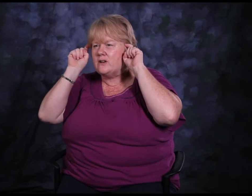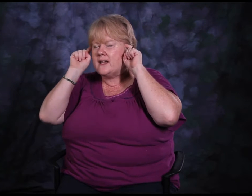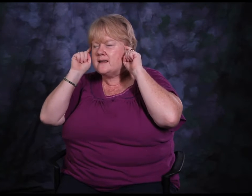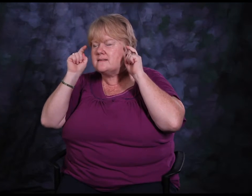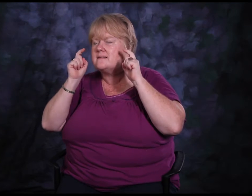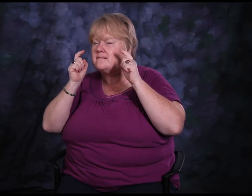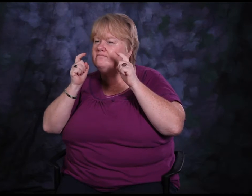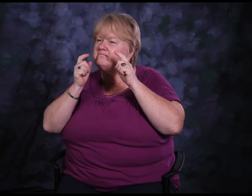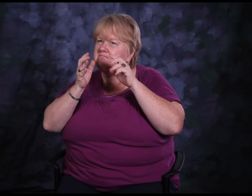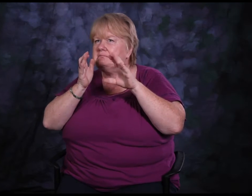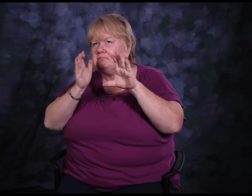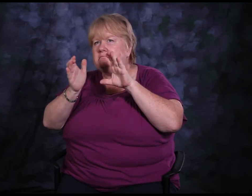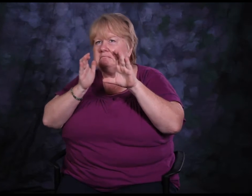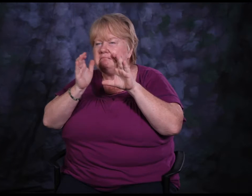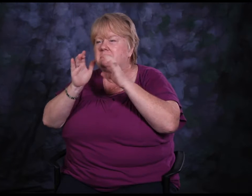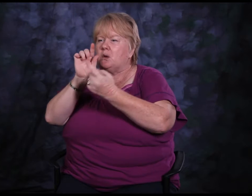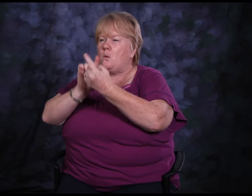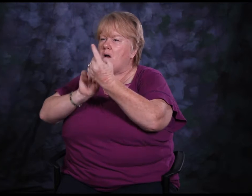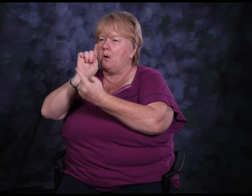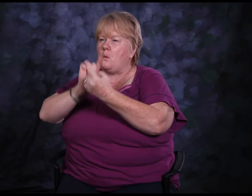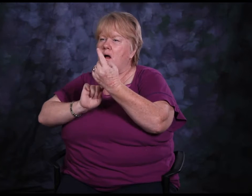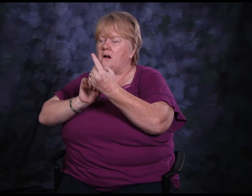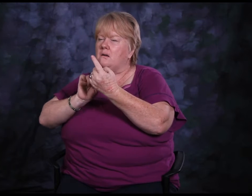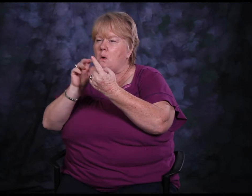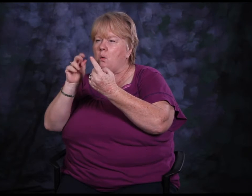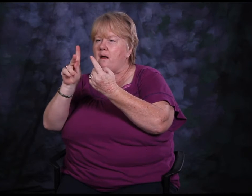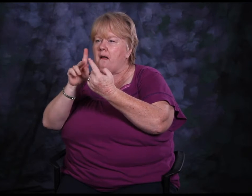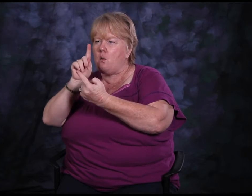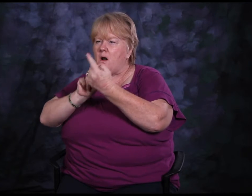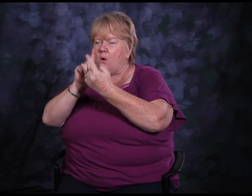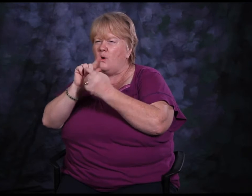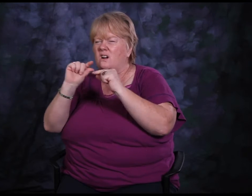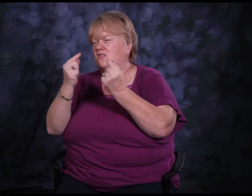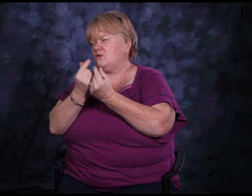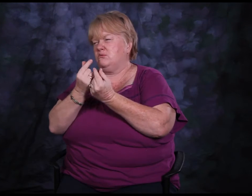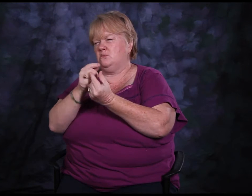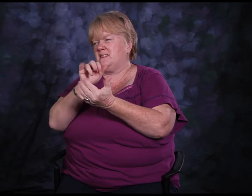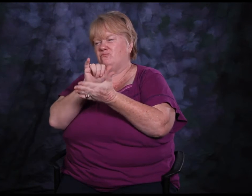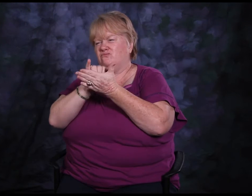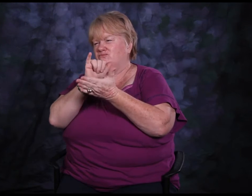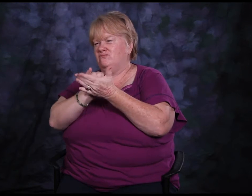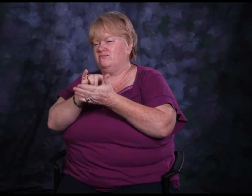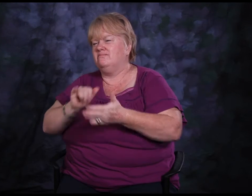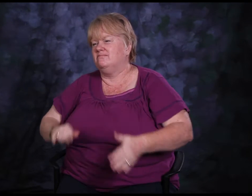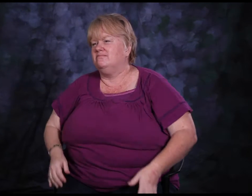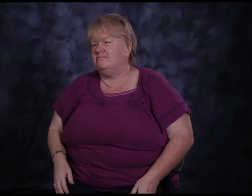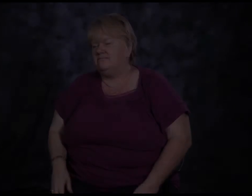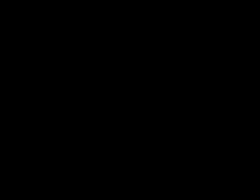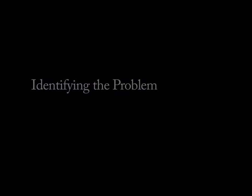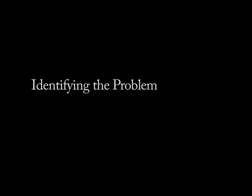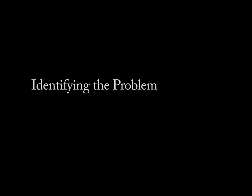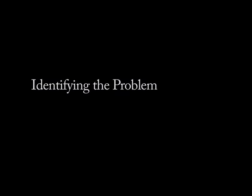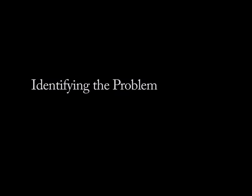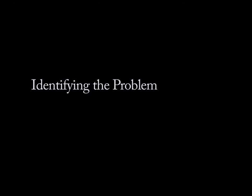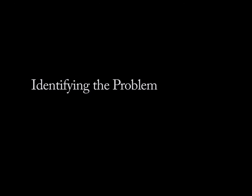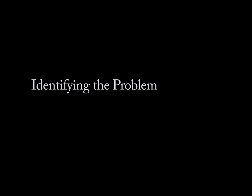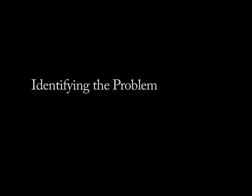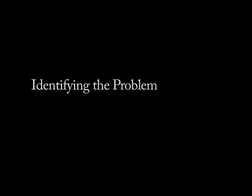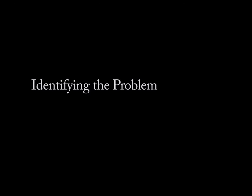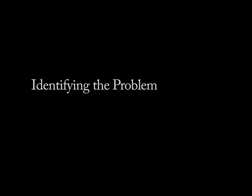trying to get by with lipreading, using very powerful hearing aids, and I could function pretty well in one-on-one settings but not in group settings.